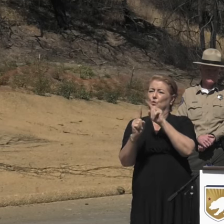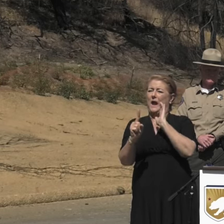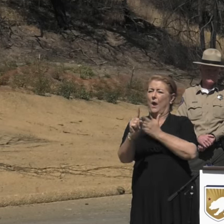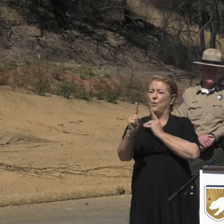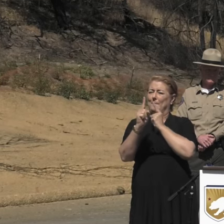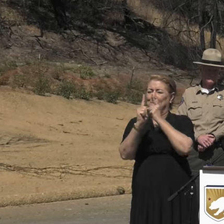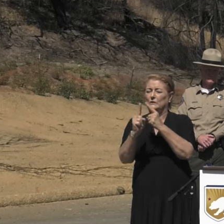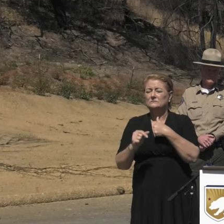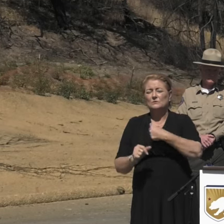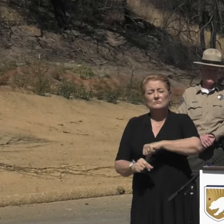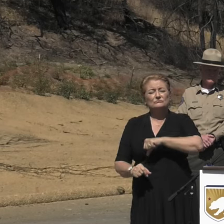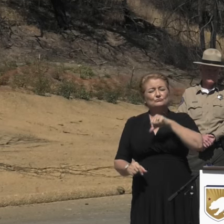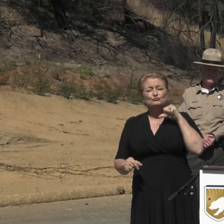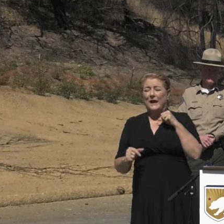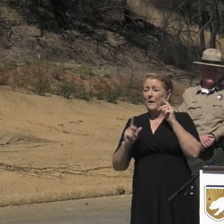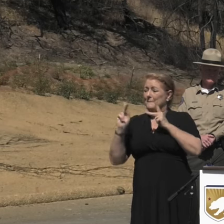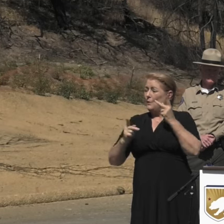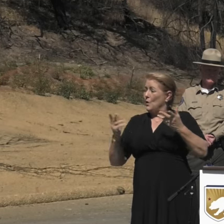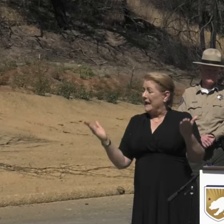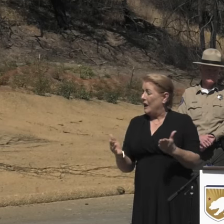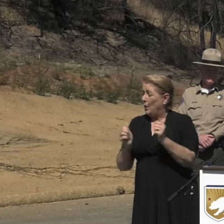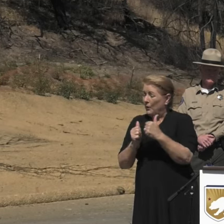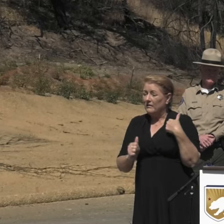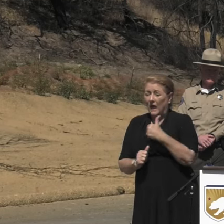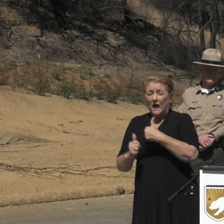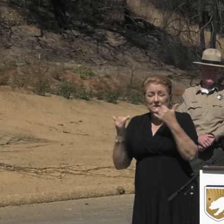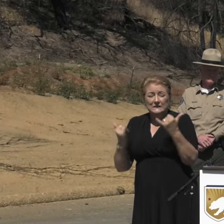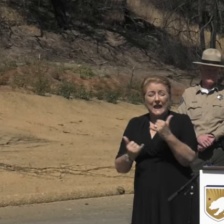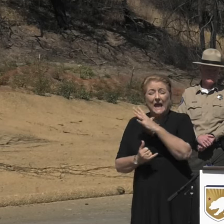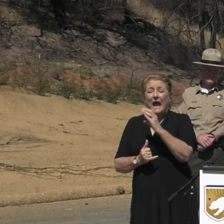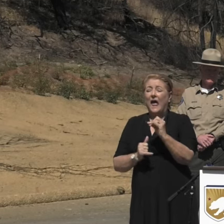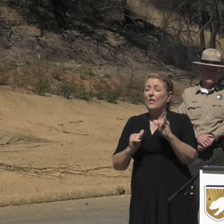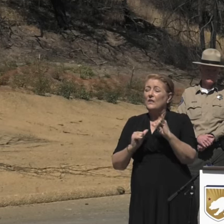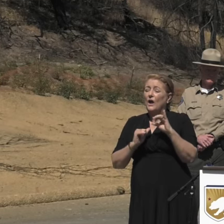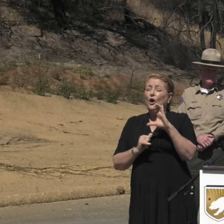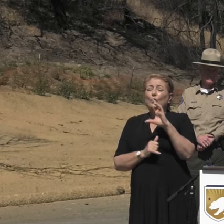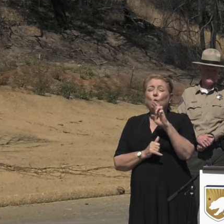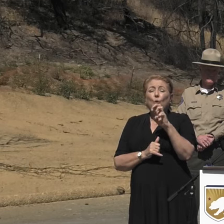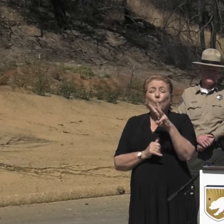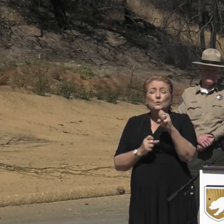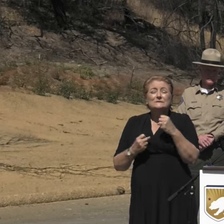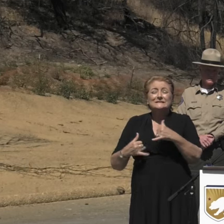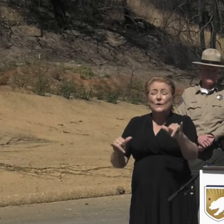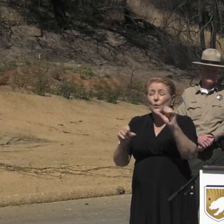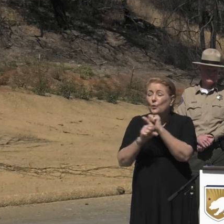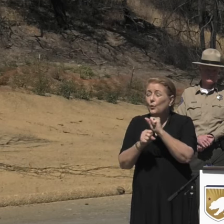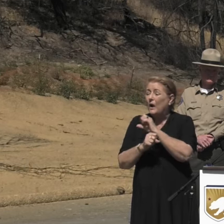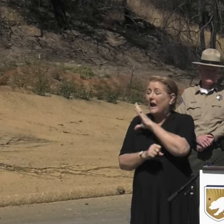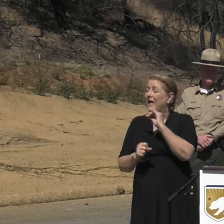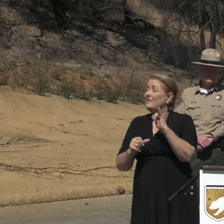assembled here with us today, and the crews that are still working, and our partners at the federal government, who aren't here today,